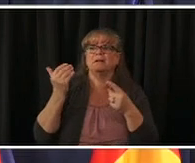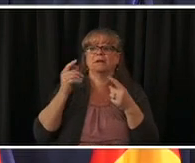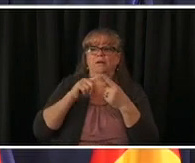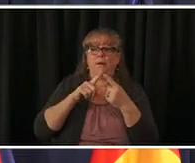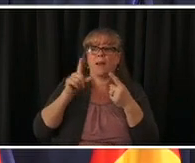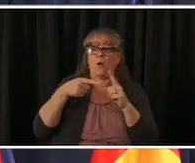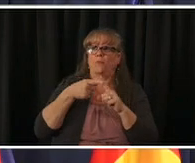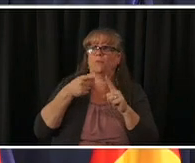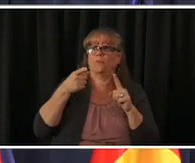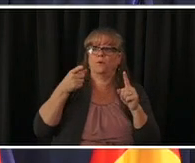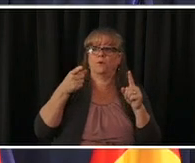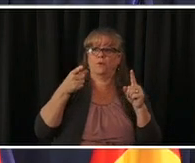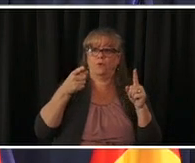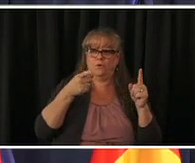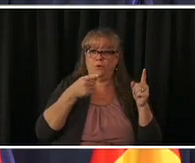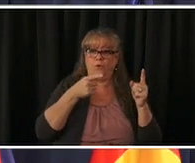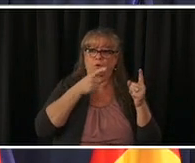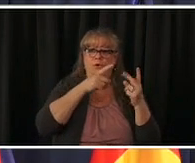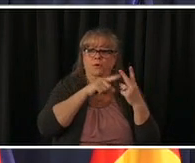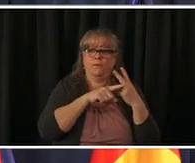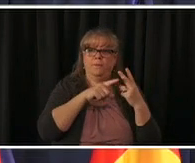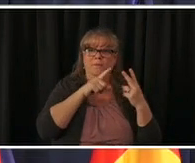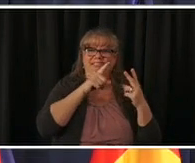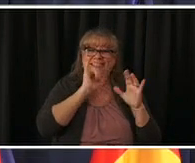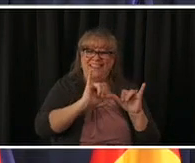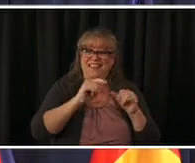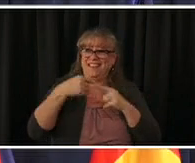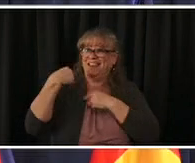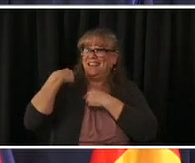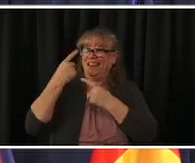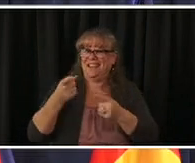well historically colorado has led the way in gun safety reform we've closed